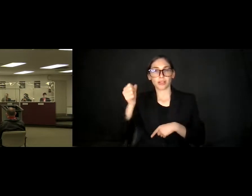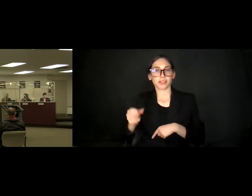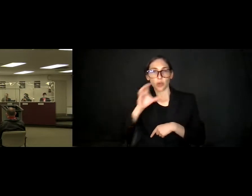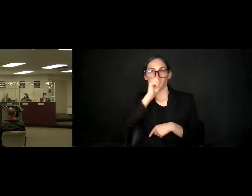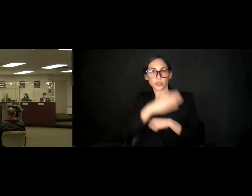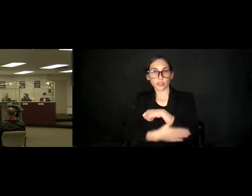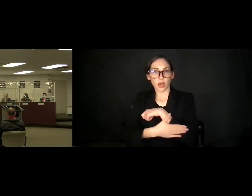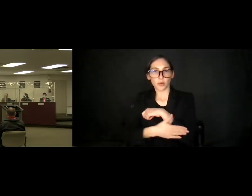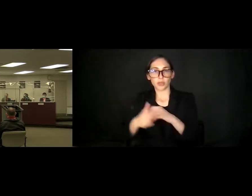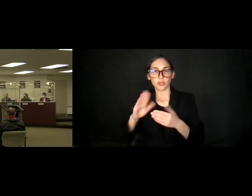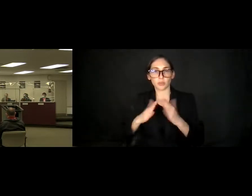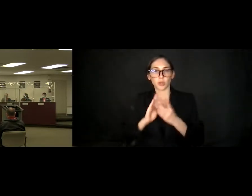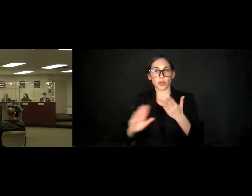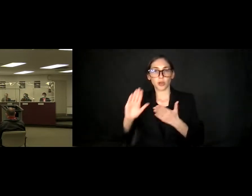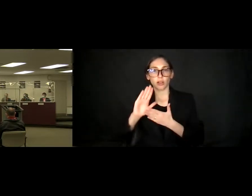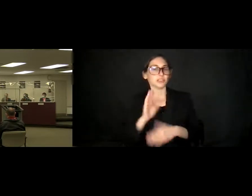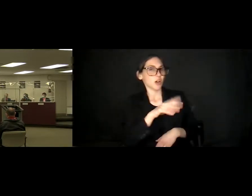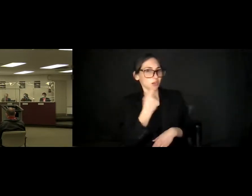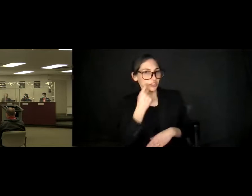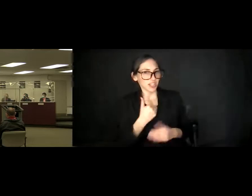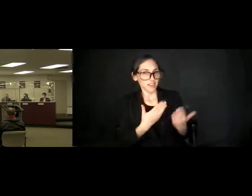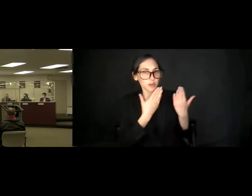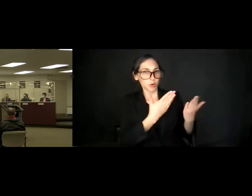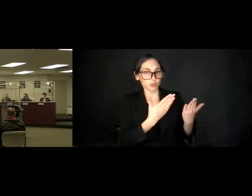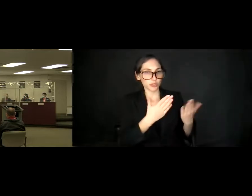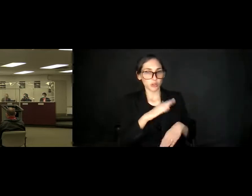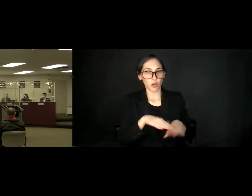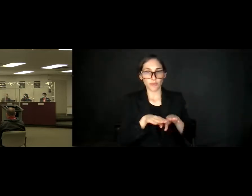Well, actually we had a motion on the-on the floor. Do we have a second